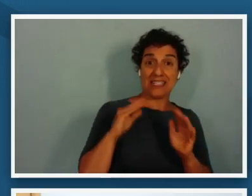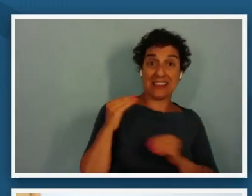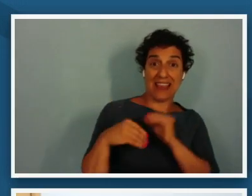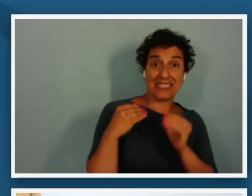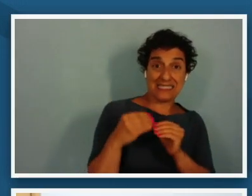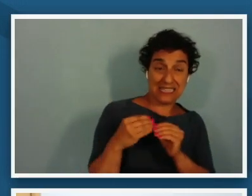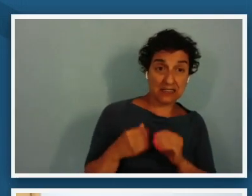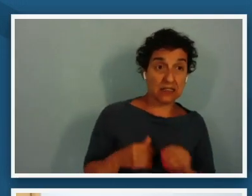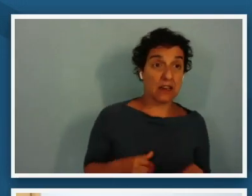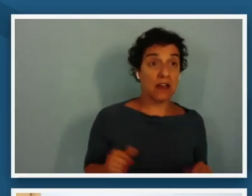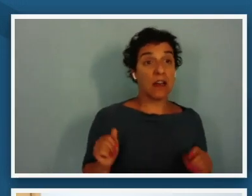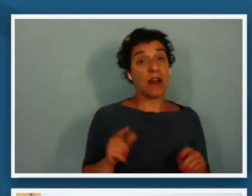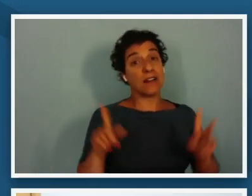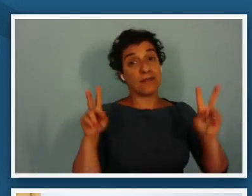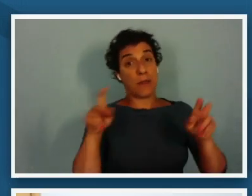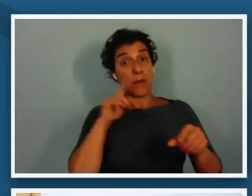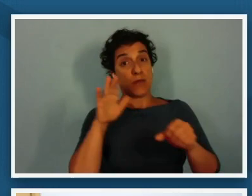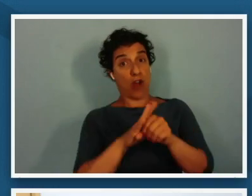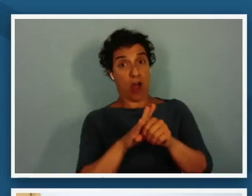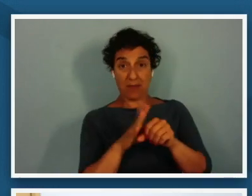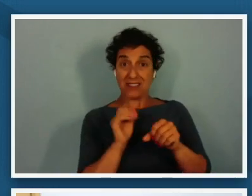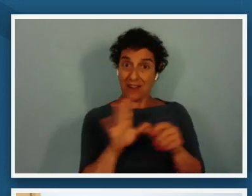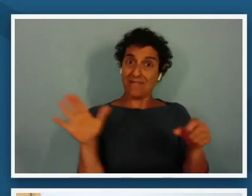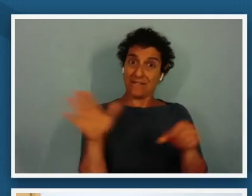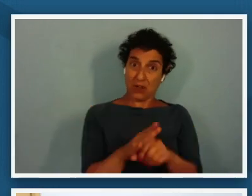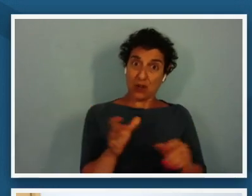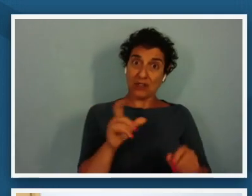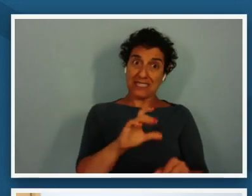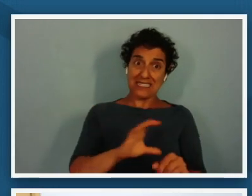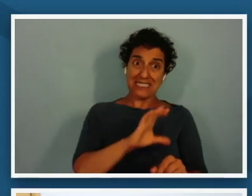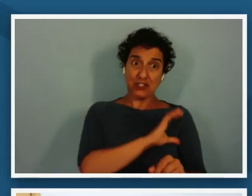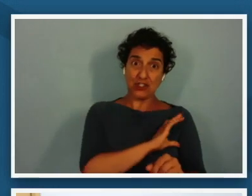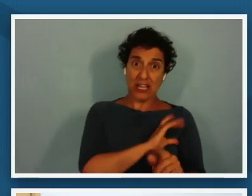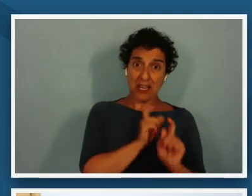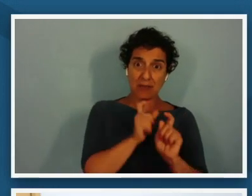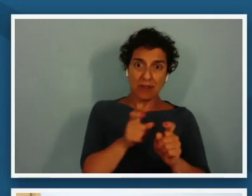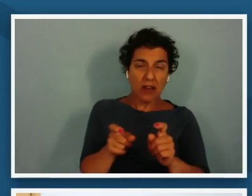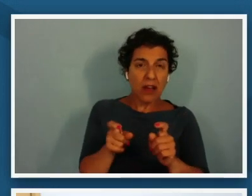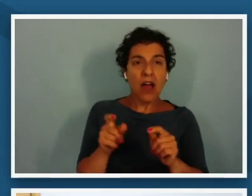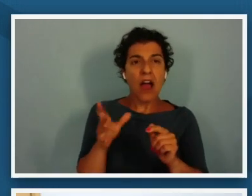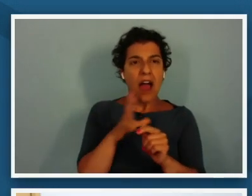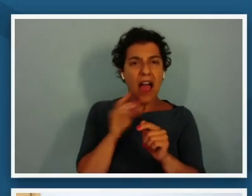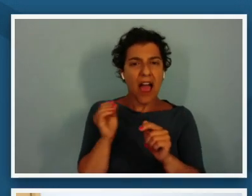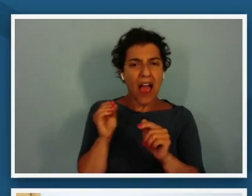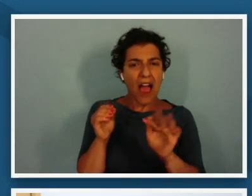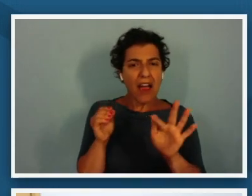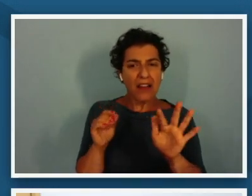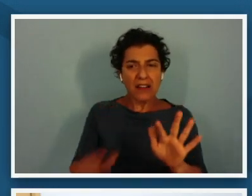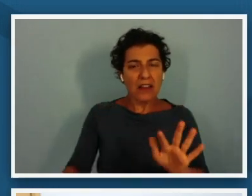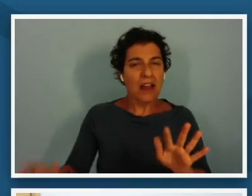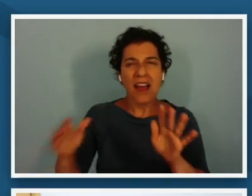promise of full citizenship of equality for the newly freed has not been fully